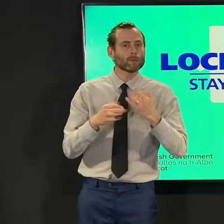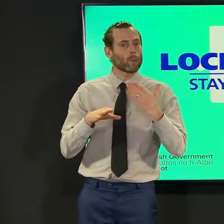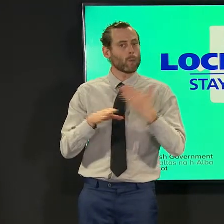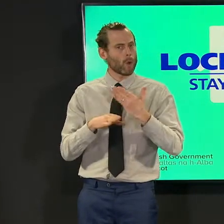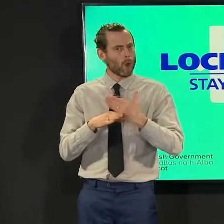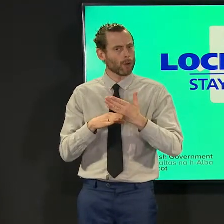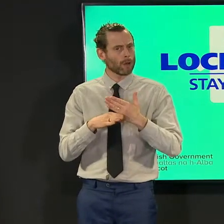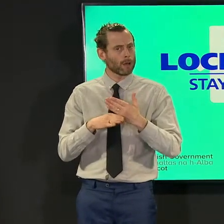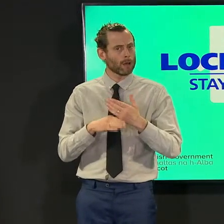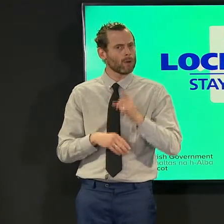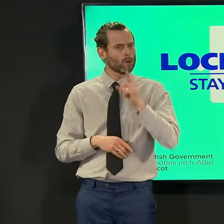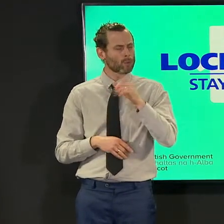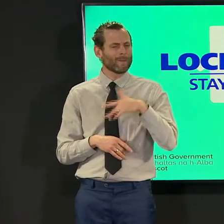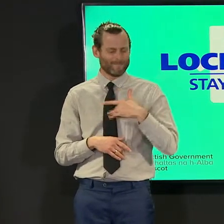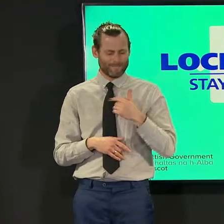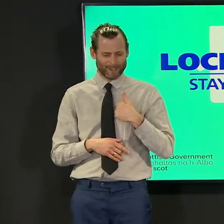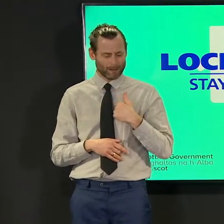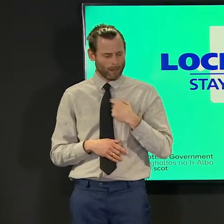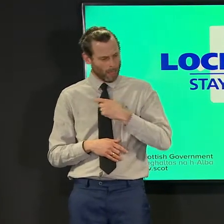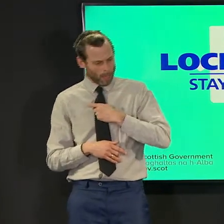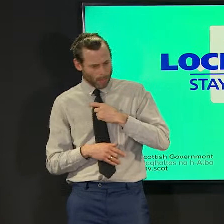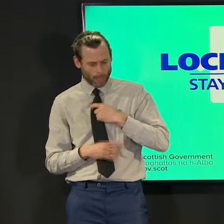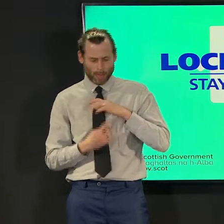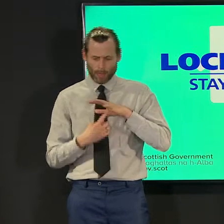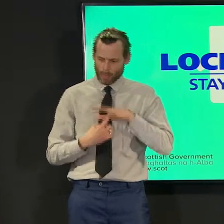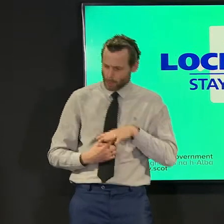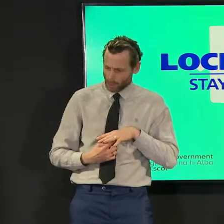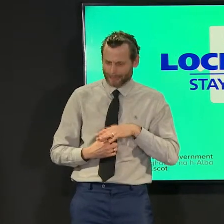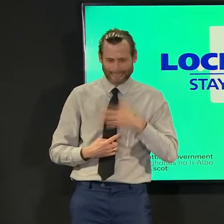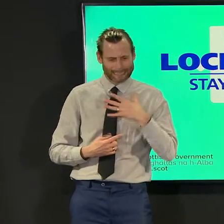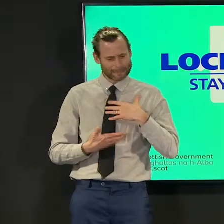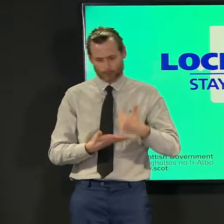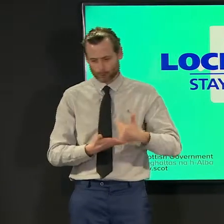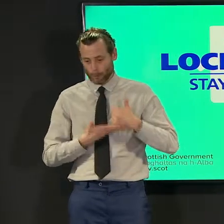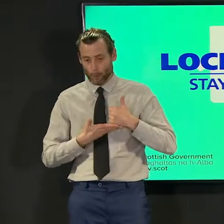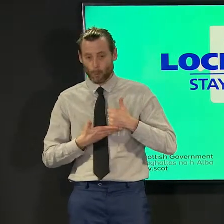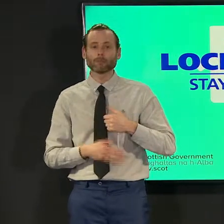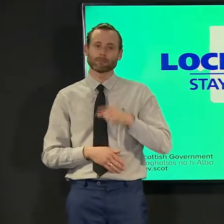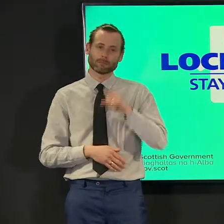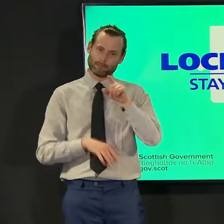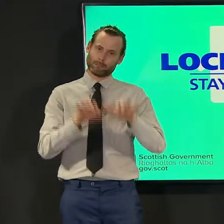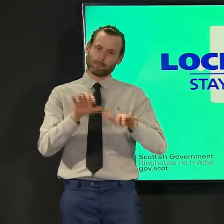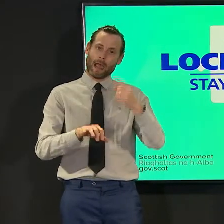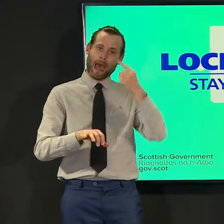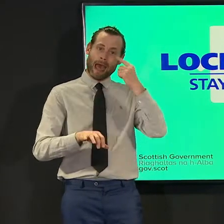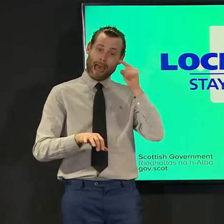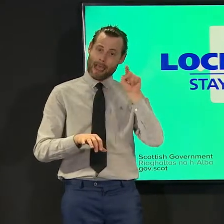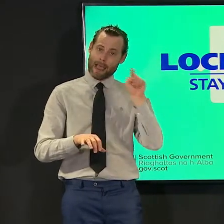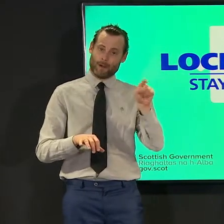benefit from mental health treatment and care please do find out more working in the caring